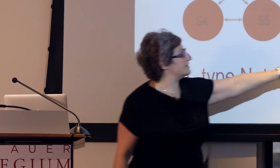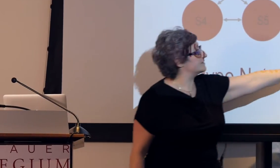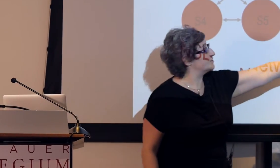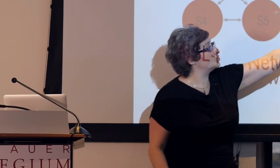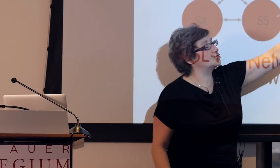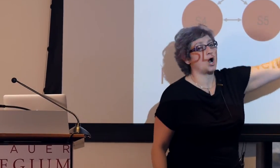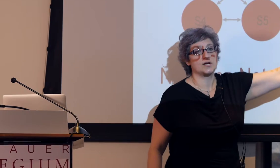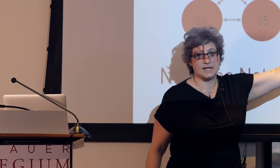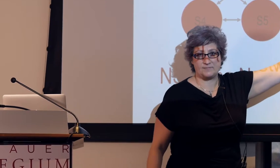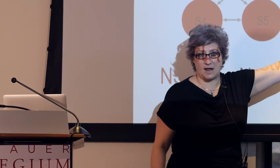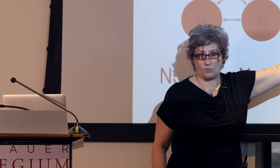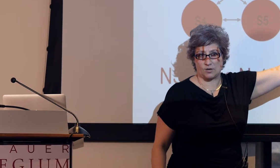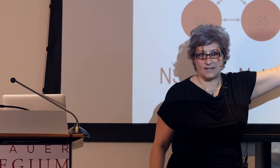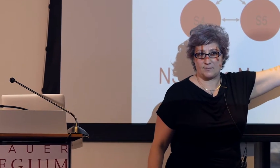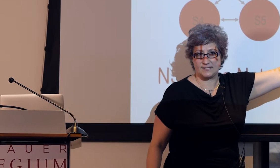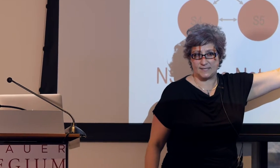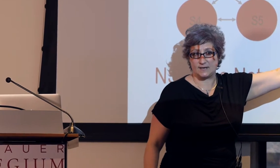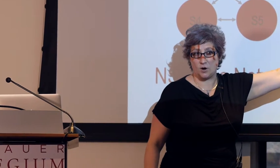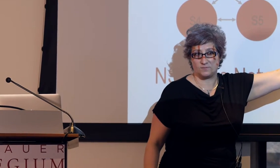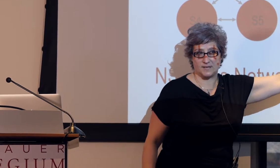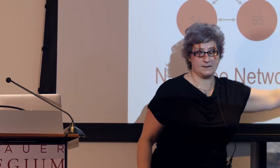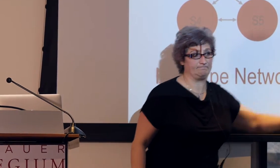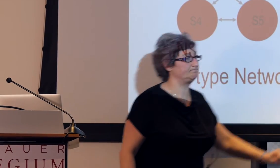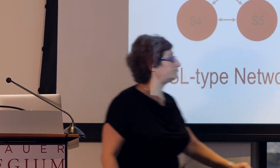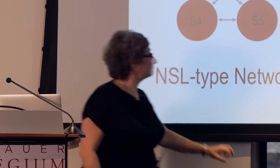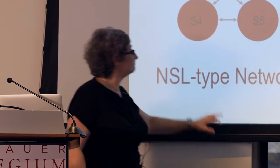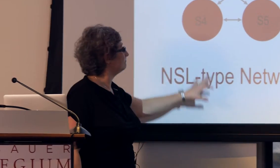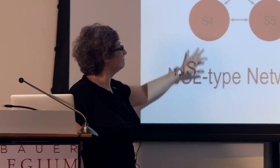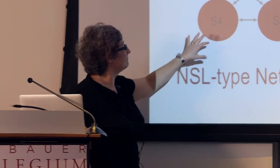So that's the star type network that we see in homesign.